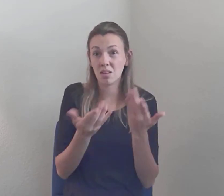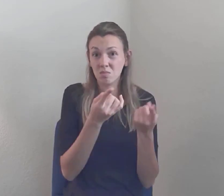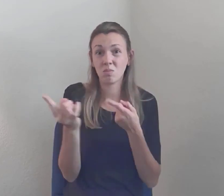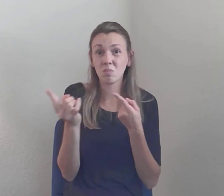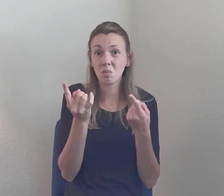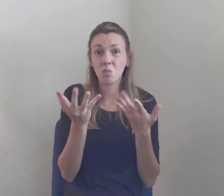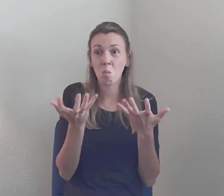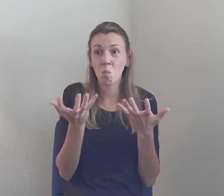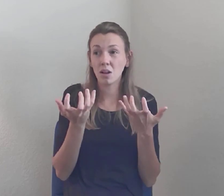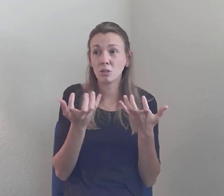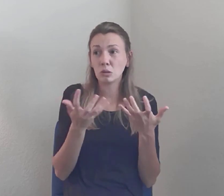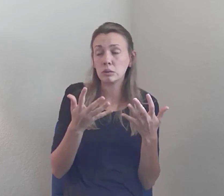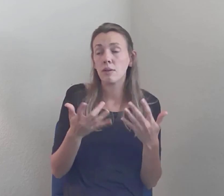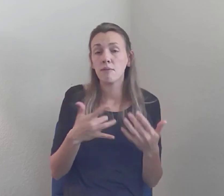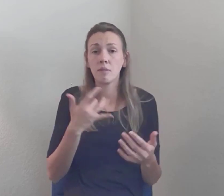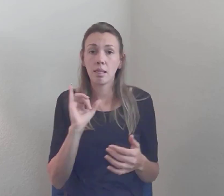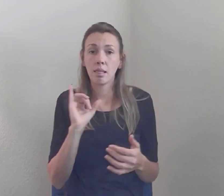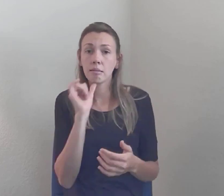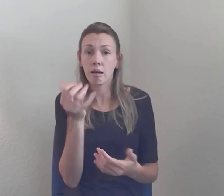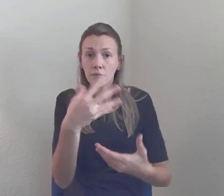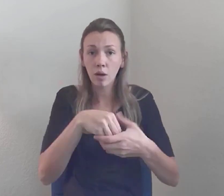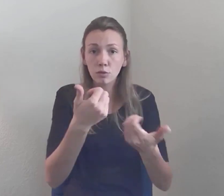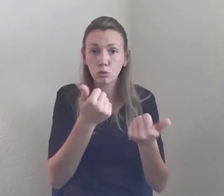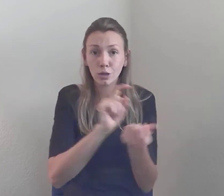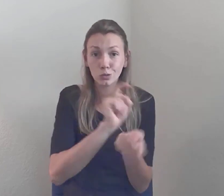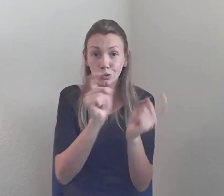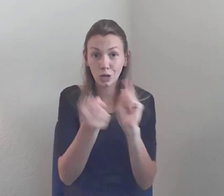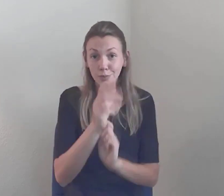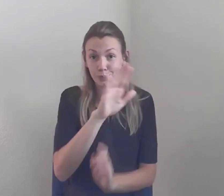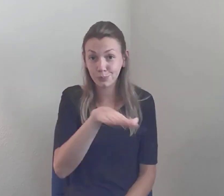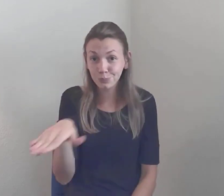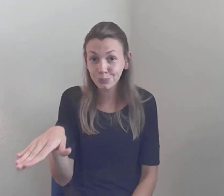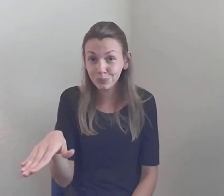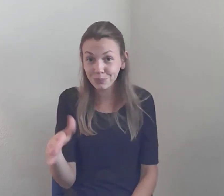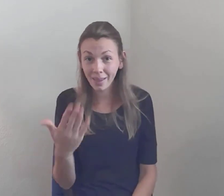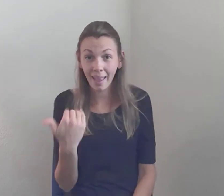Here is the good news, you didn't think I was gonna give you any good news today, did you?... I'm getting there, I promise,